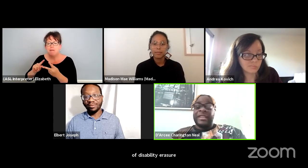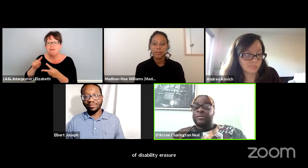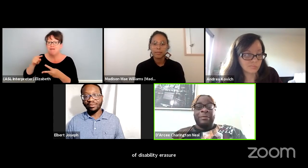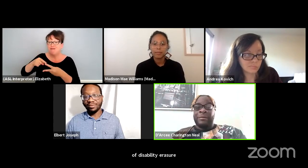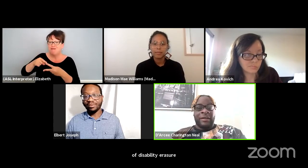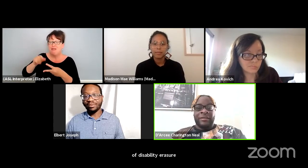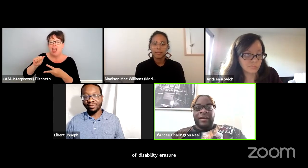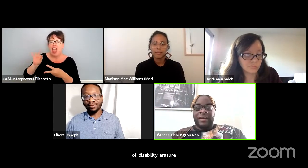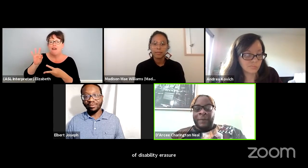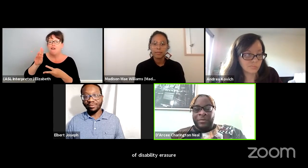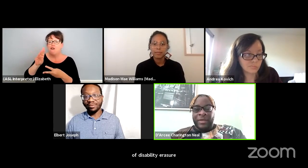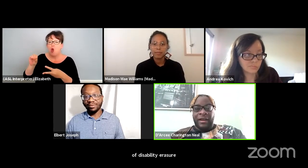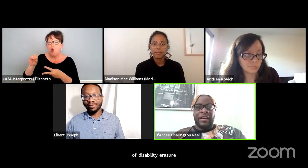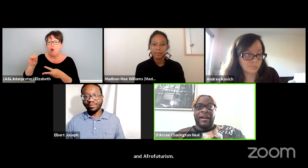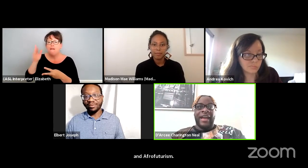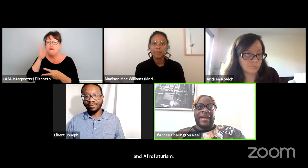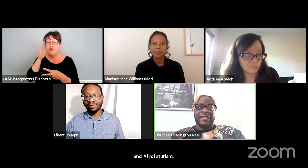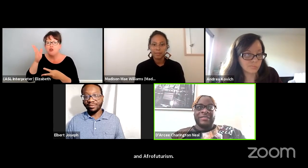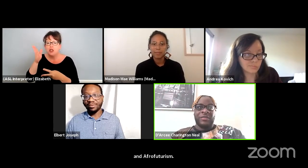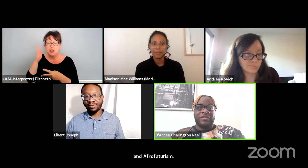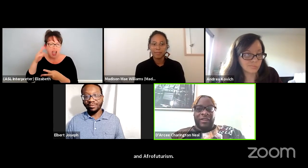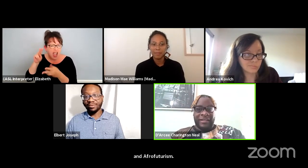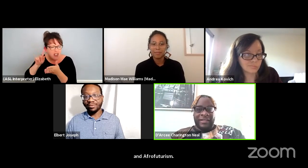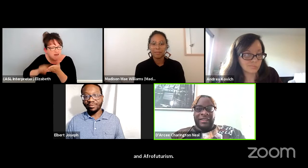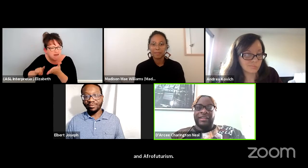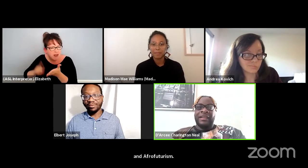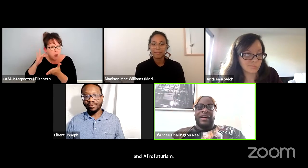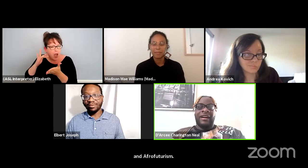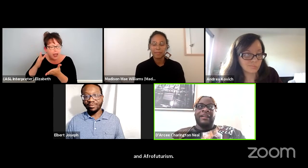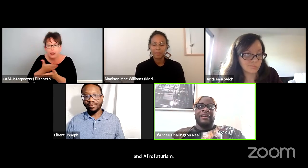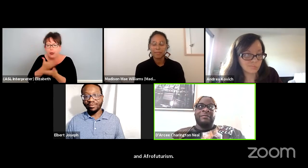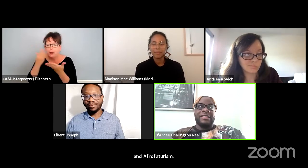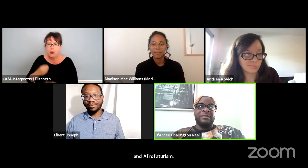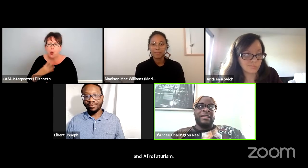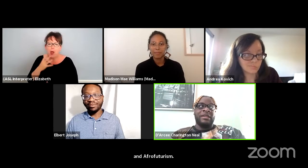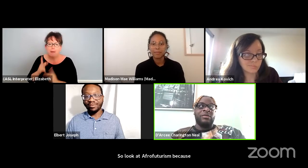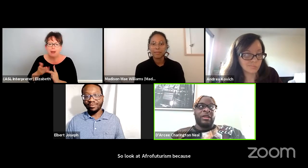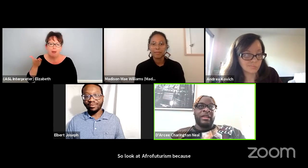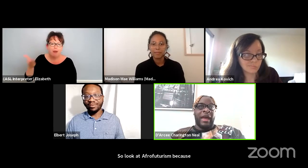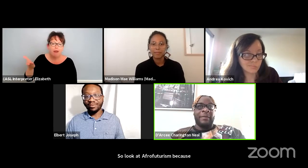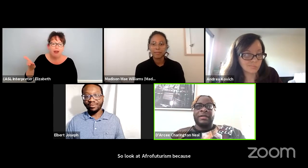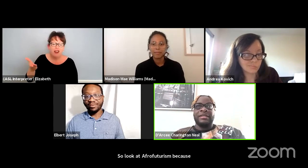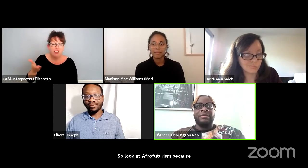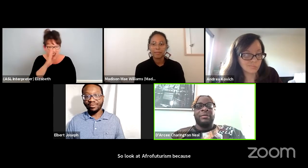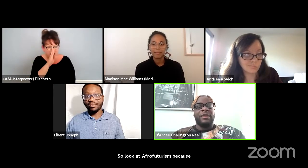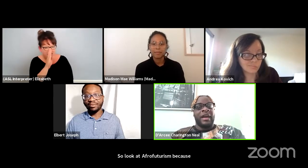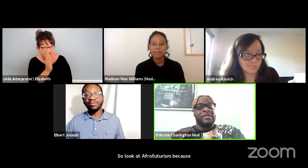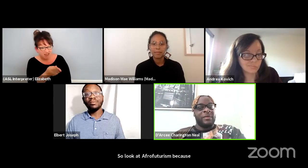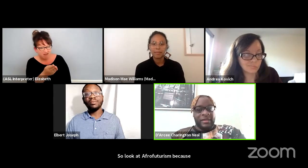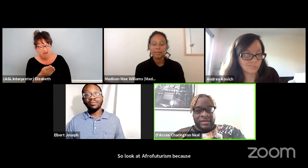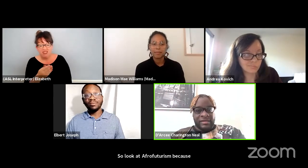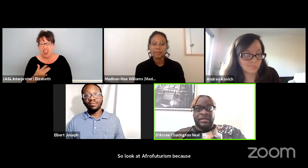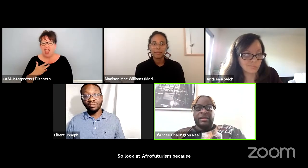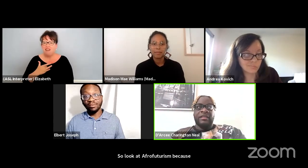because white people aren't there. And quite frankly, it makes me really happy to be able to have a space